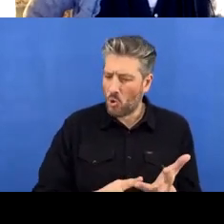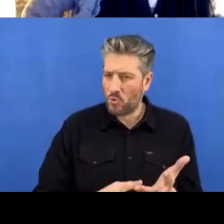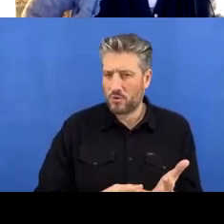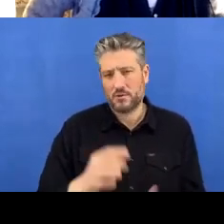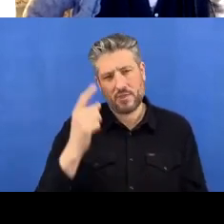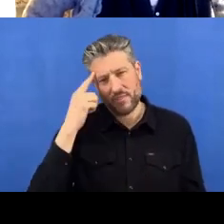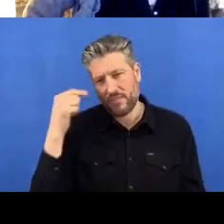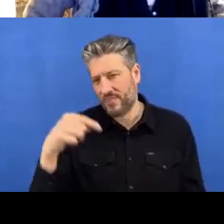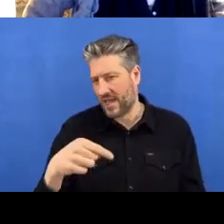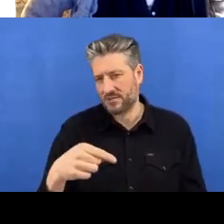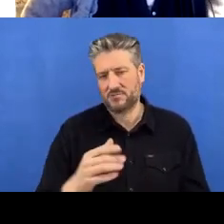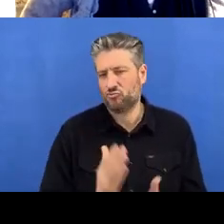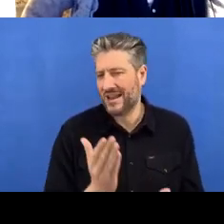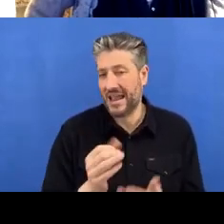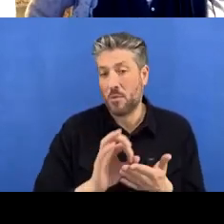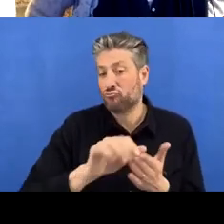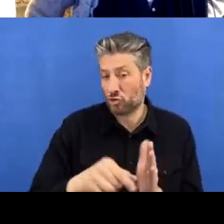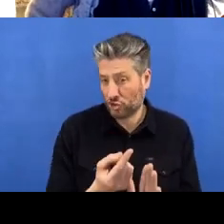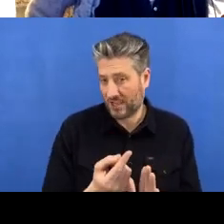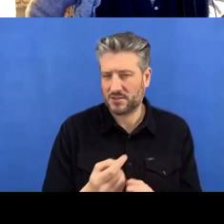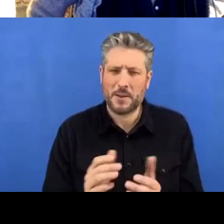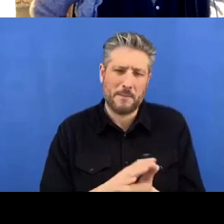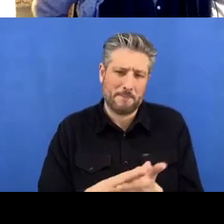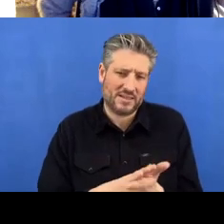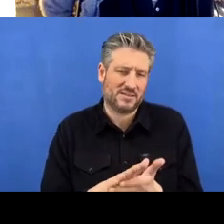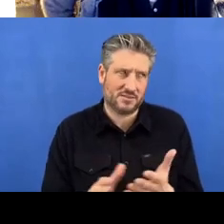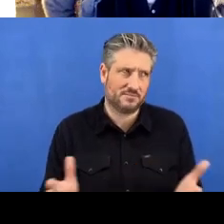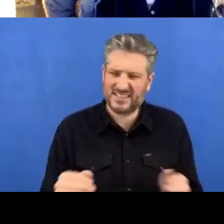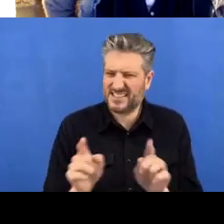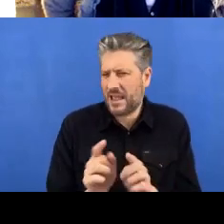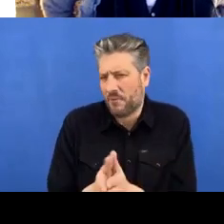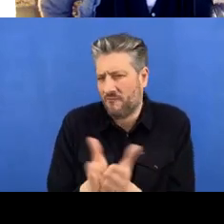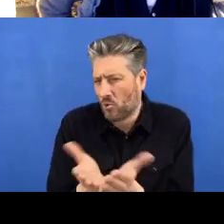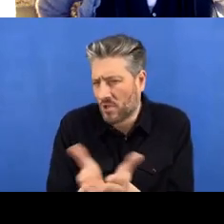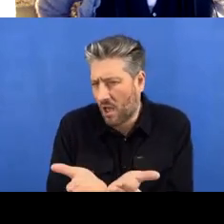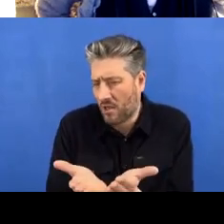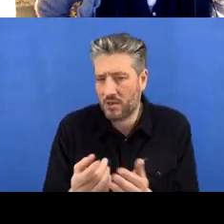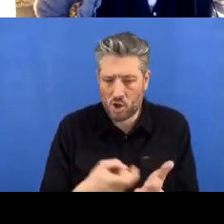equivalent to a folder. When you ‘commit’ something, you are saying this is an important change, so we